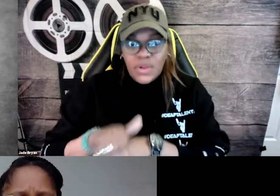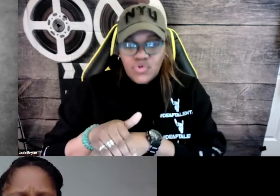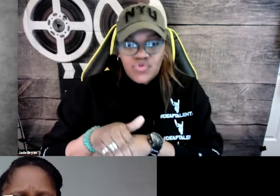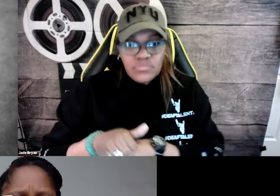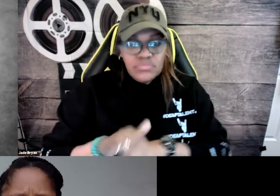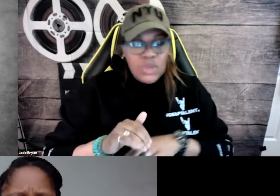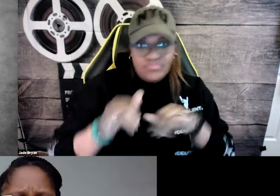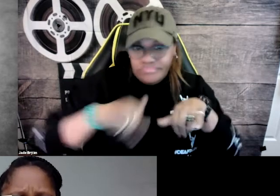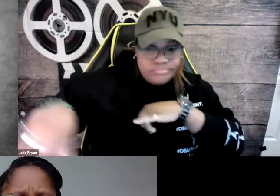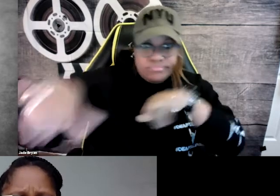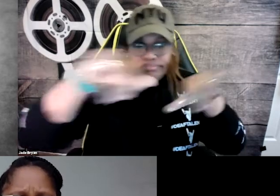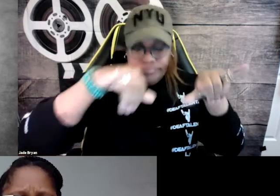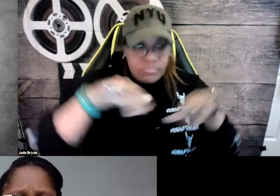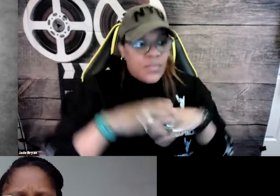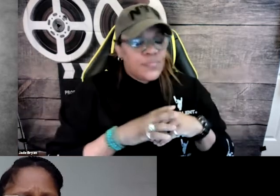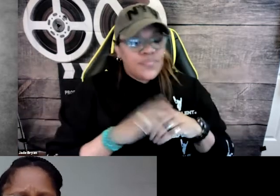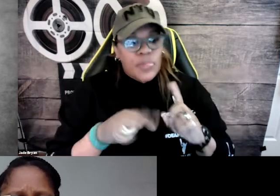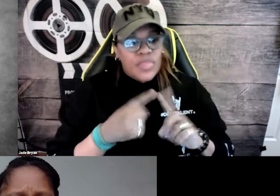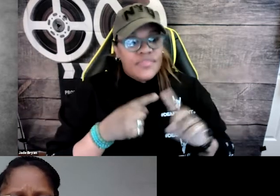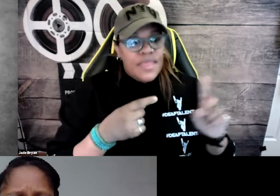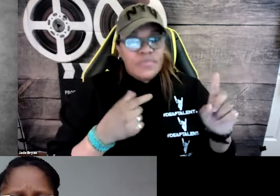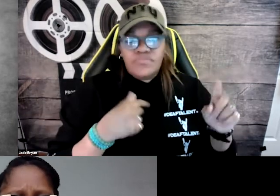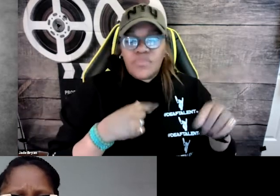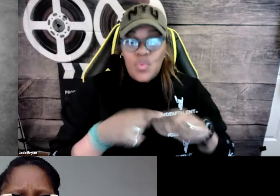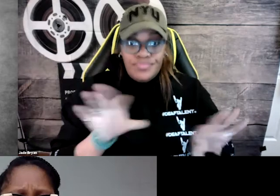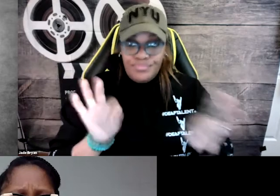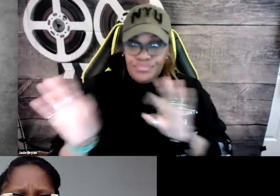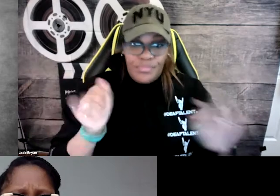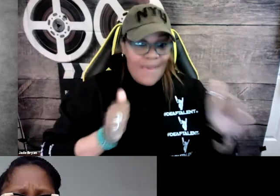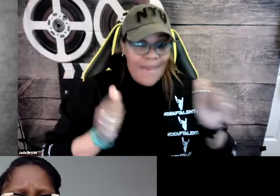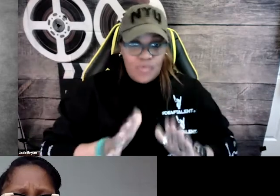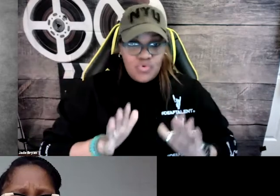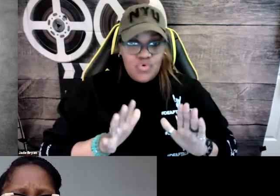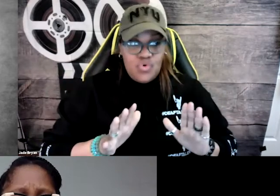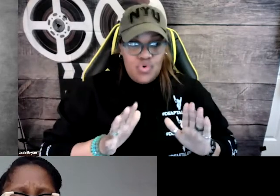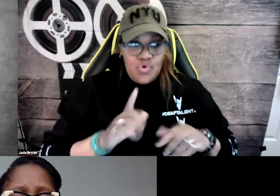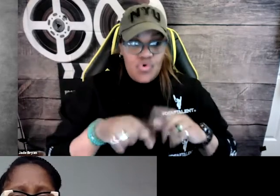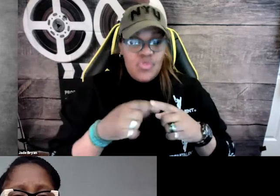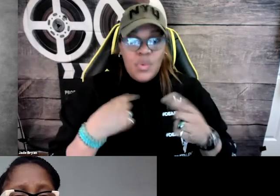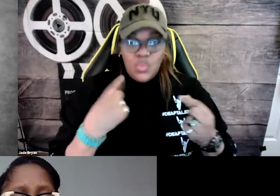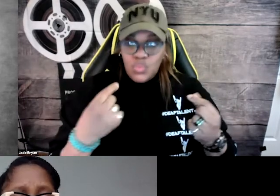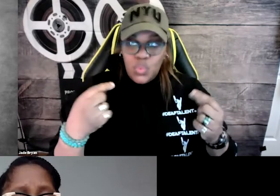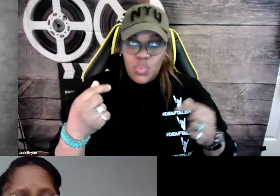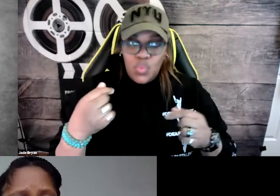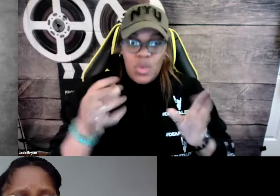My script is in English, just standard English. And then when I'm picking my actors,